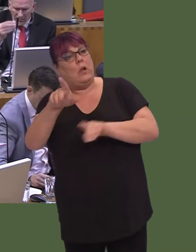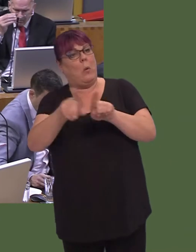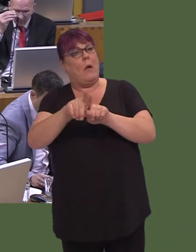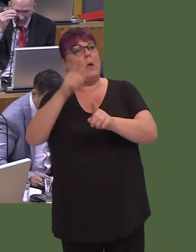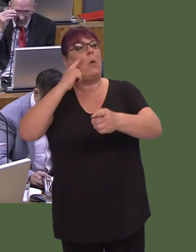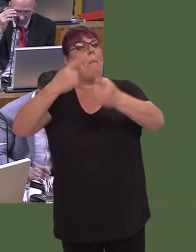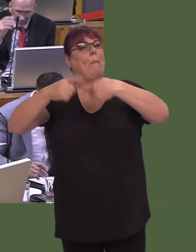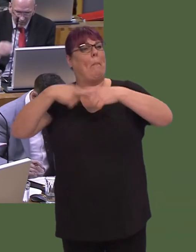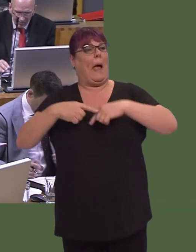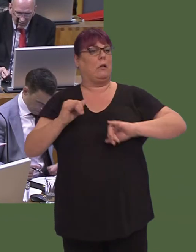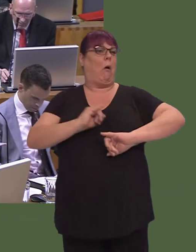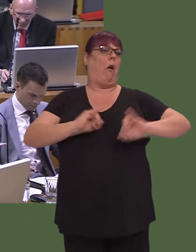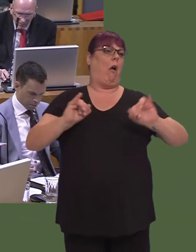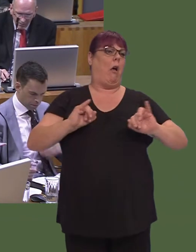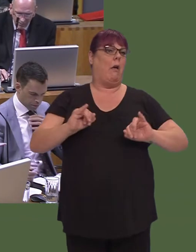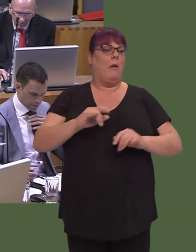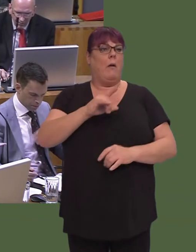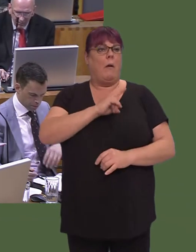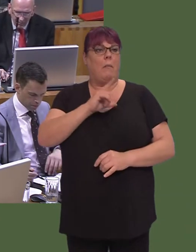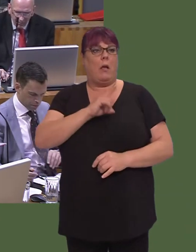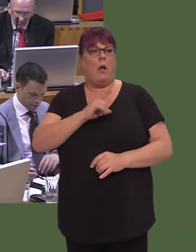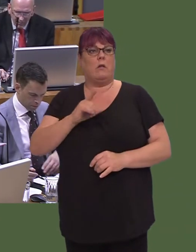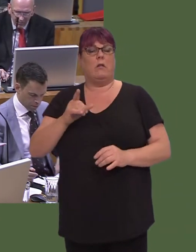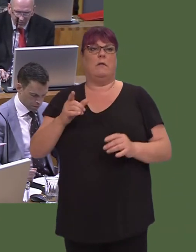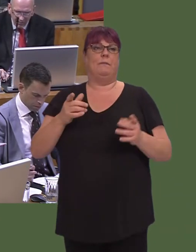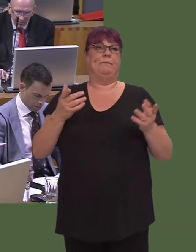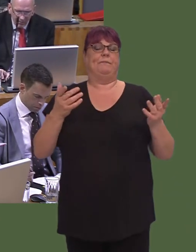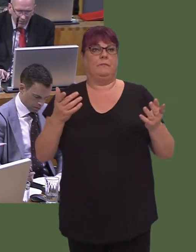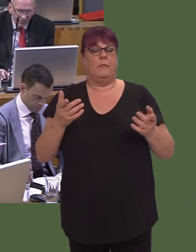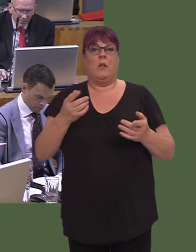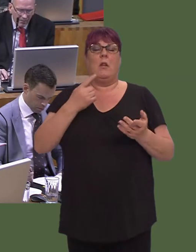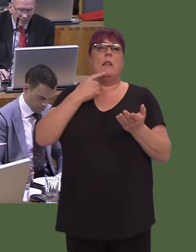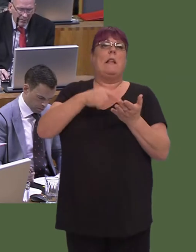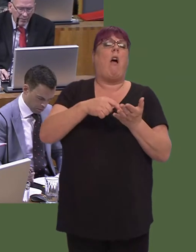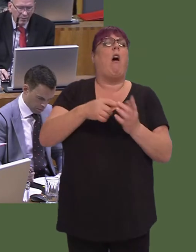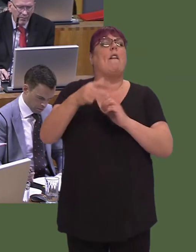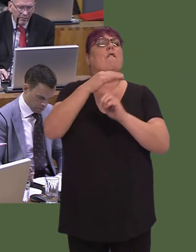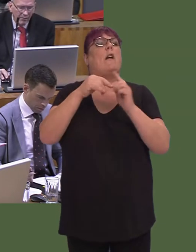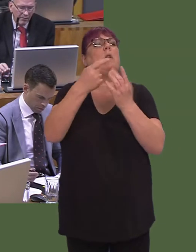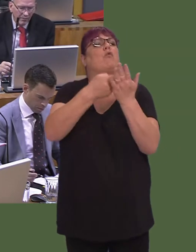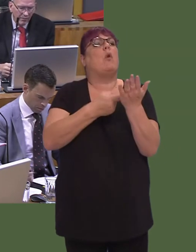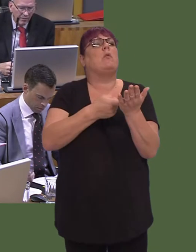some crazed free-market ideology that said that environmental regulation is something that should be light touch.